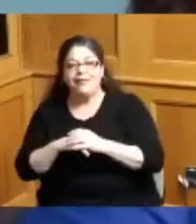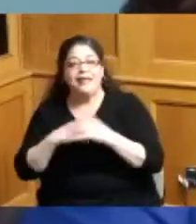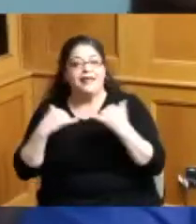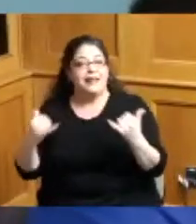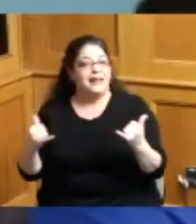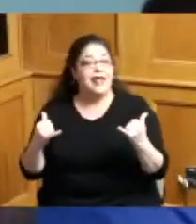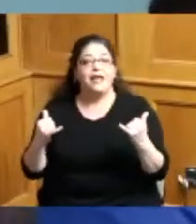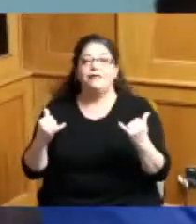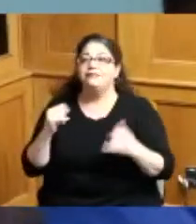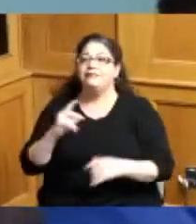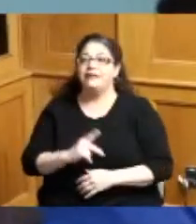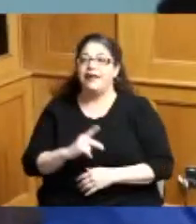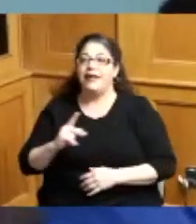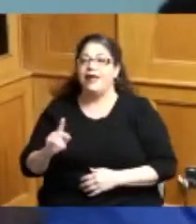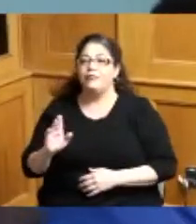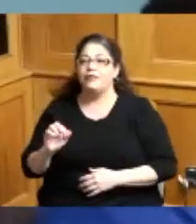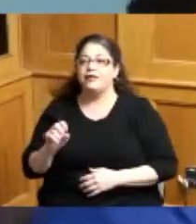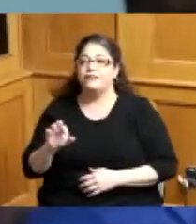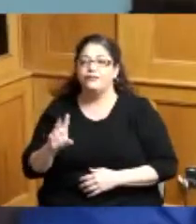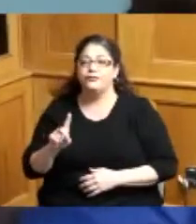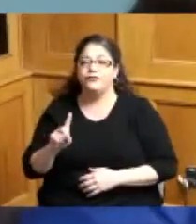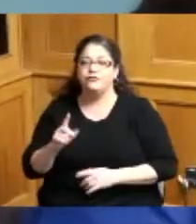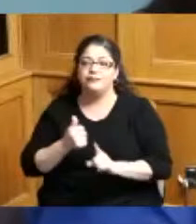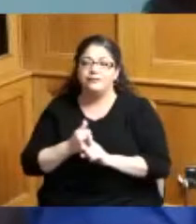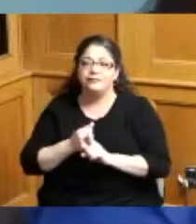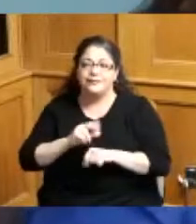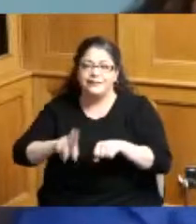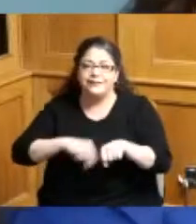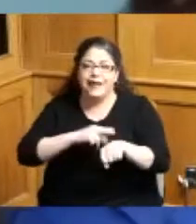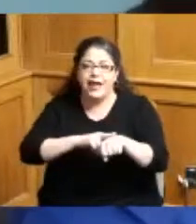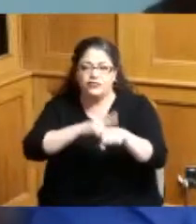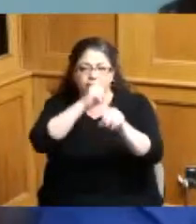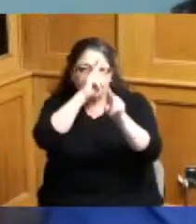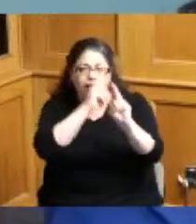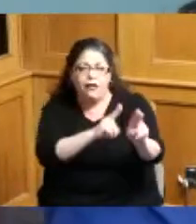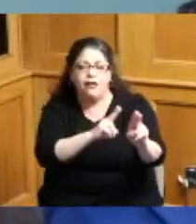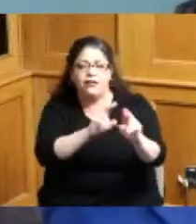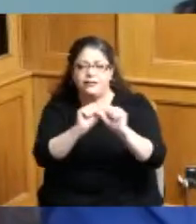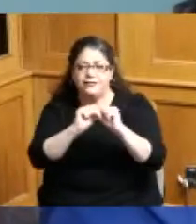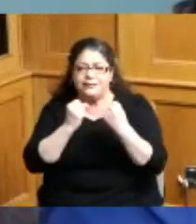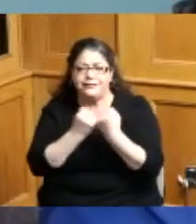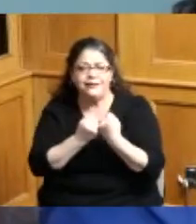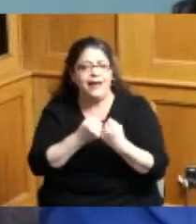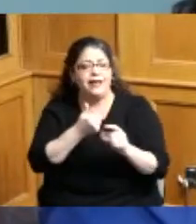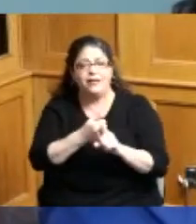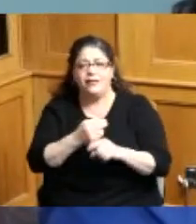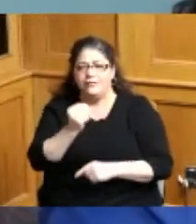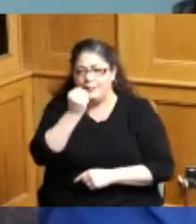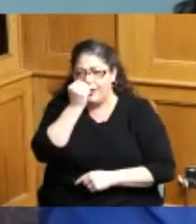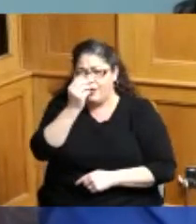whereas KK Bransford is a national honor society student athlete at Mount Notre Dame high school